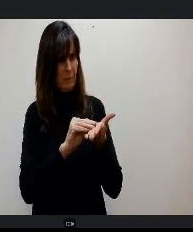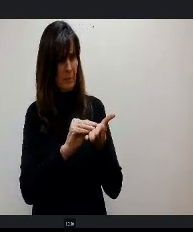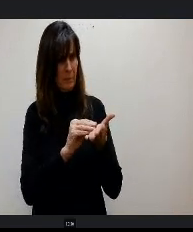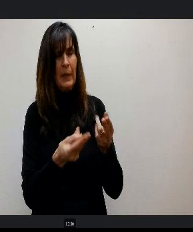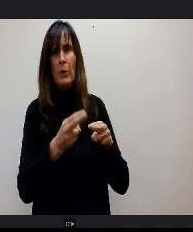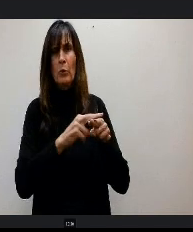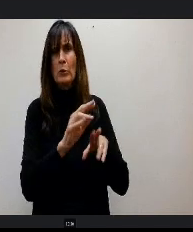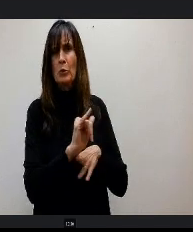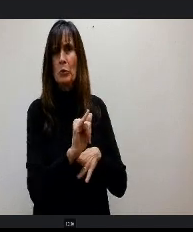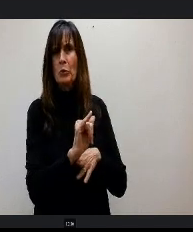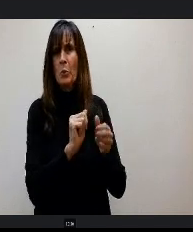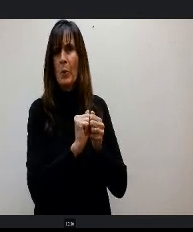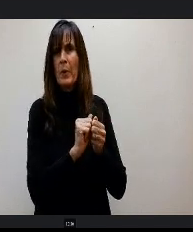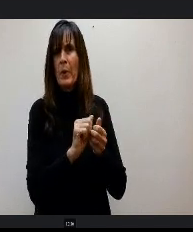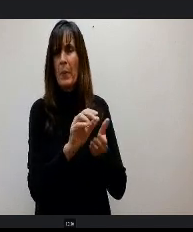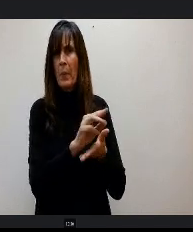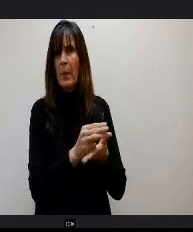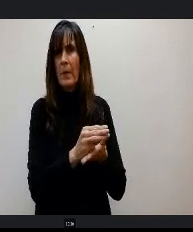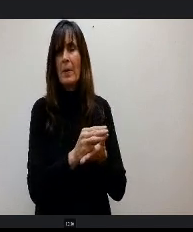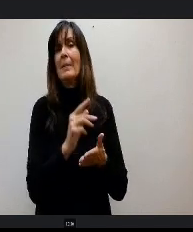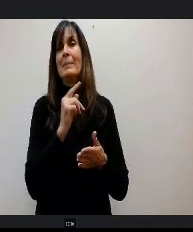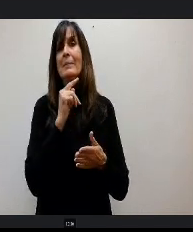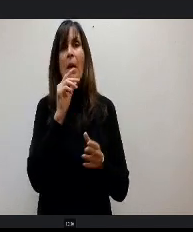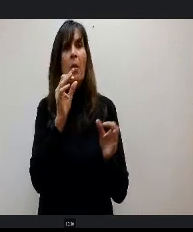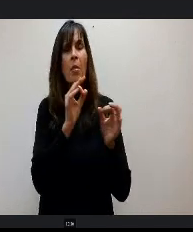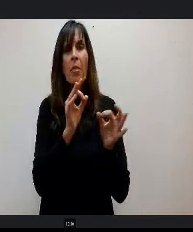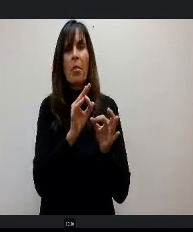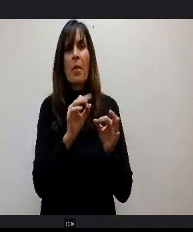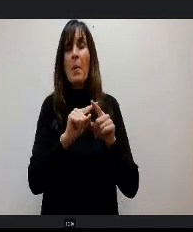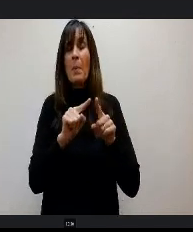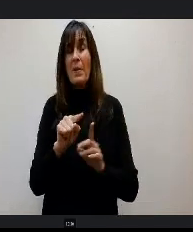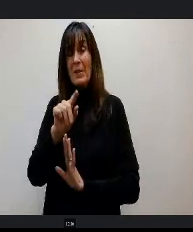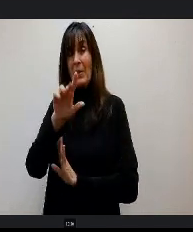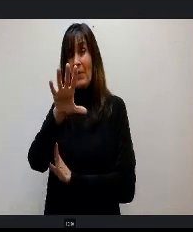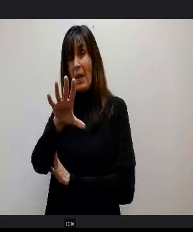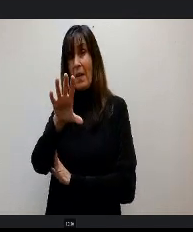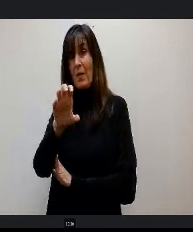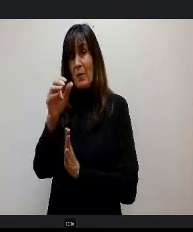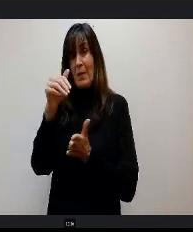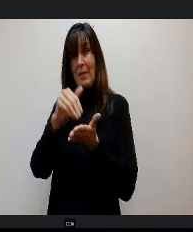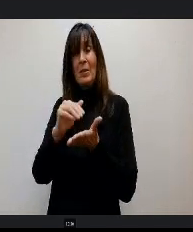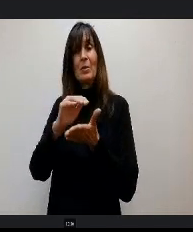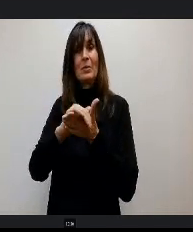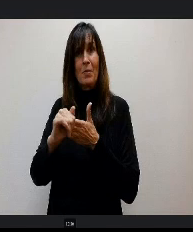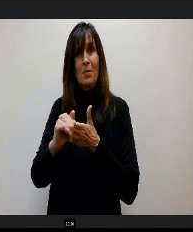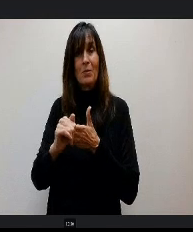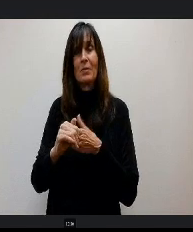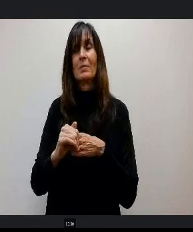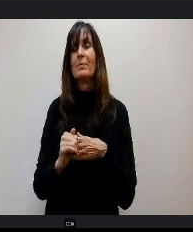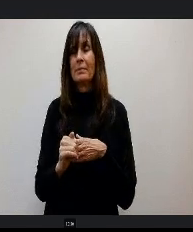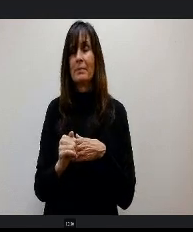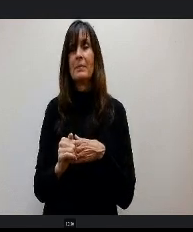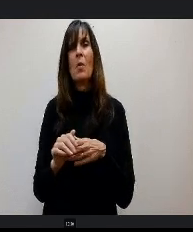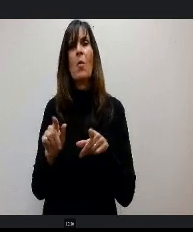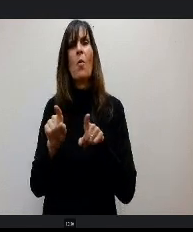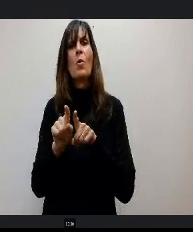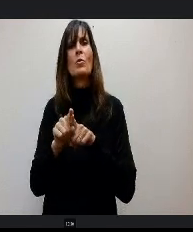exciting expenditures, but that's 500 We also had a title cut that means